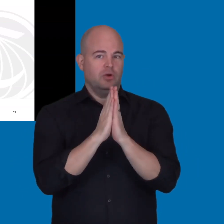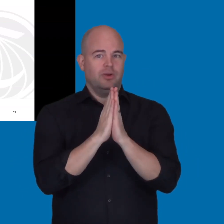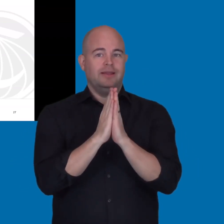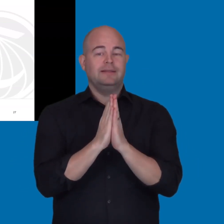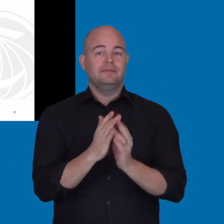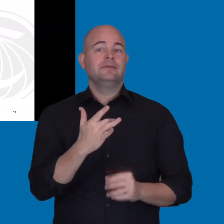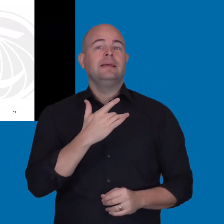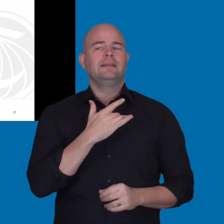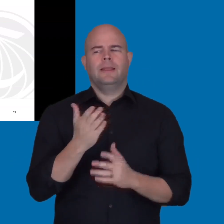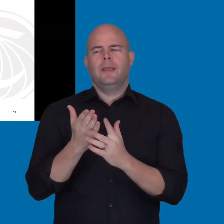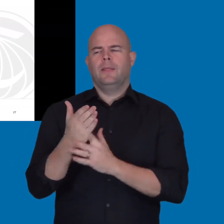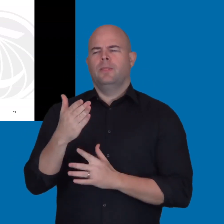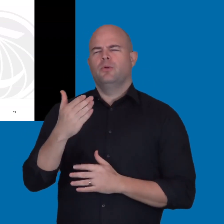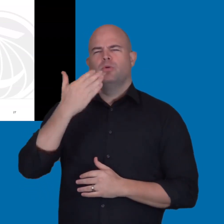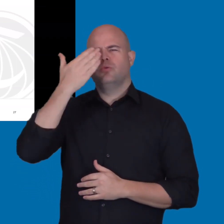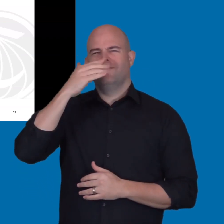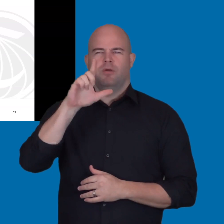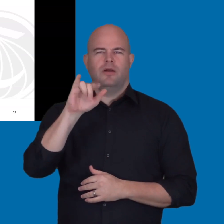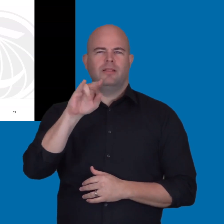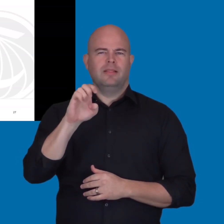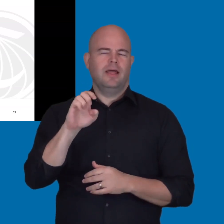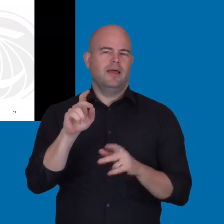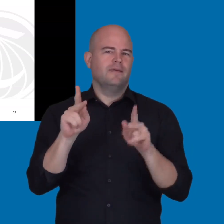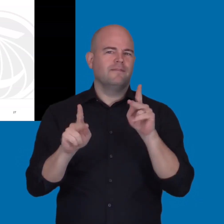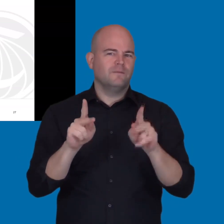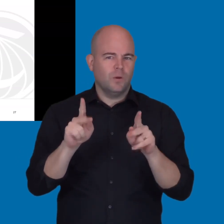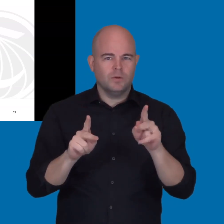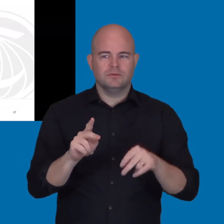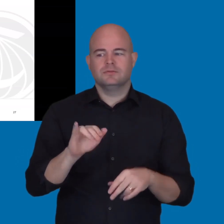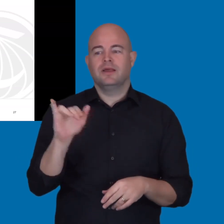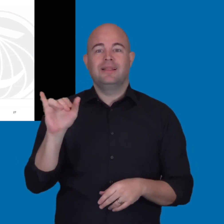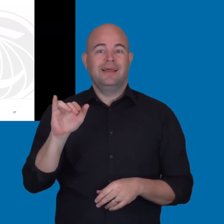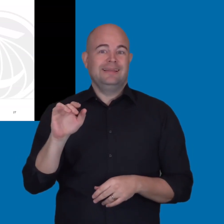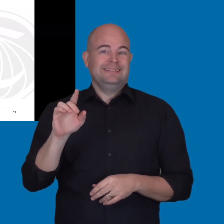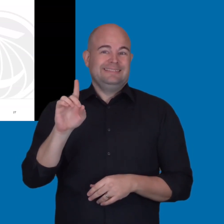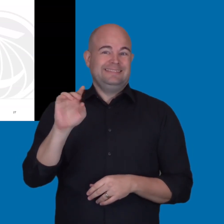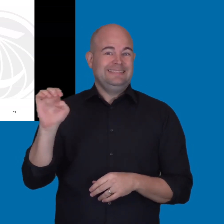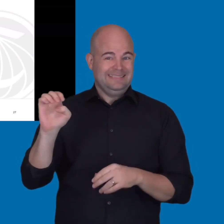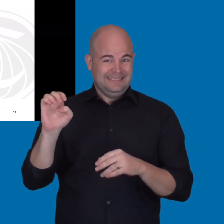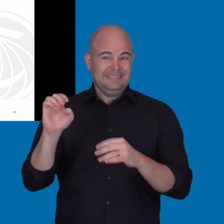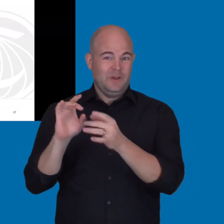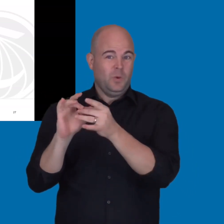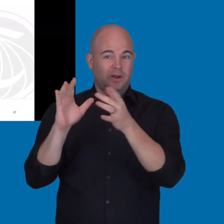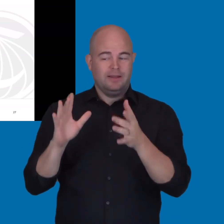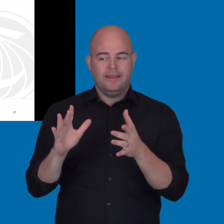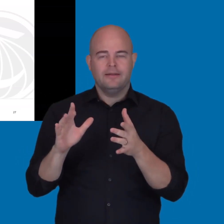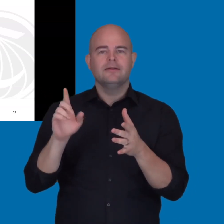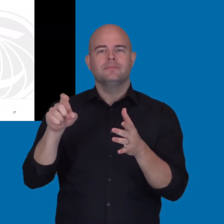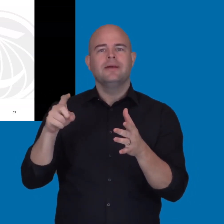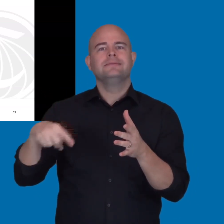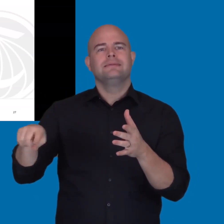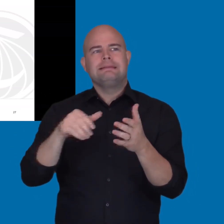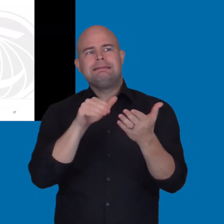of classroom faculty driven request that are often directed through frontline folks like DE coordinators